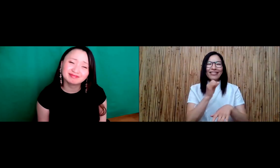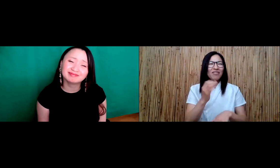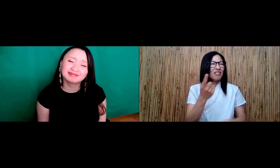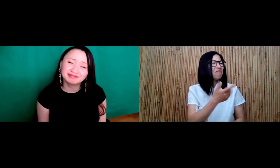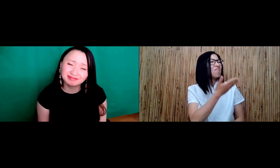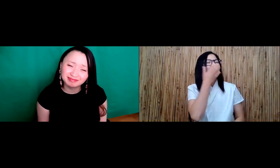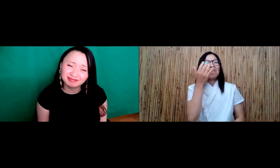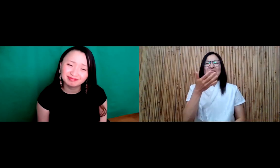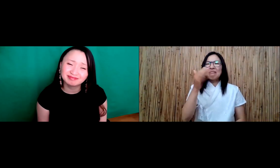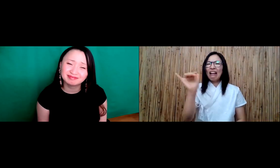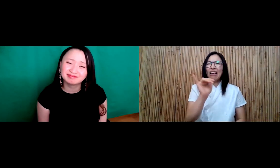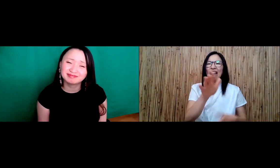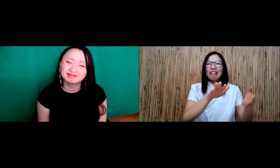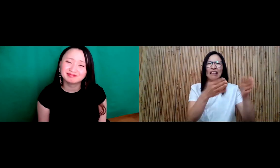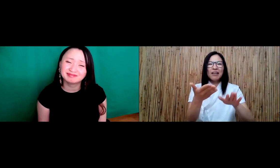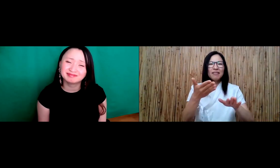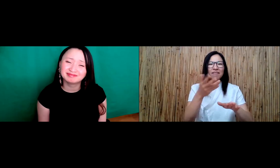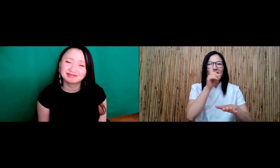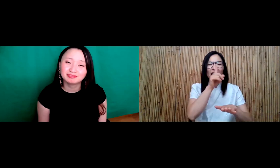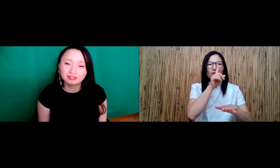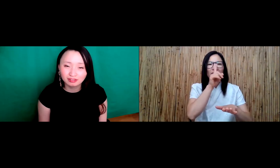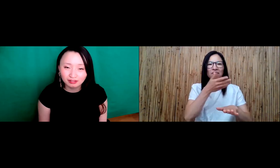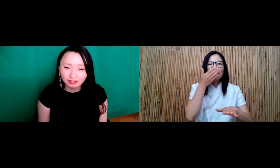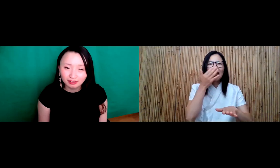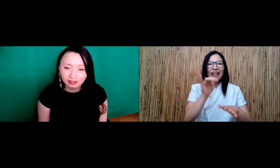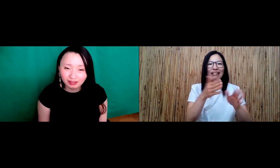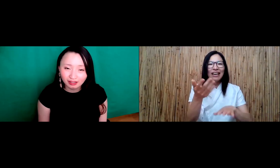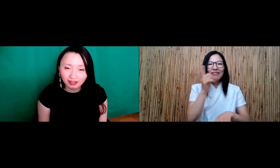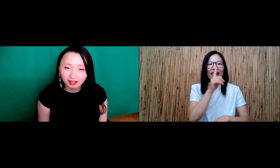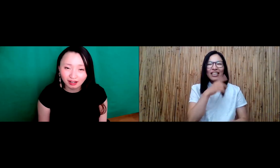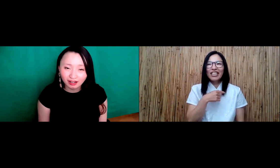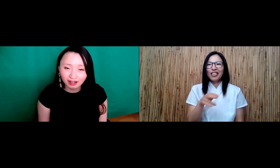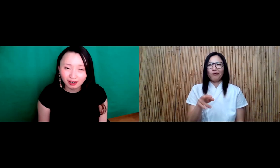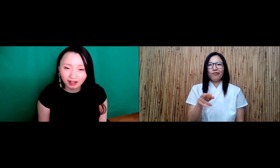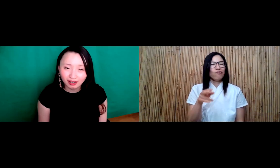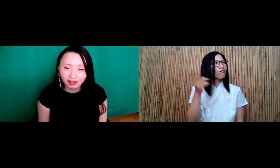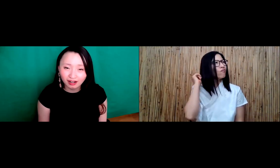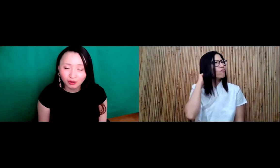that smell is or what that you know they'll tell me Oh it smells like a dead rat, and